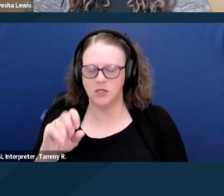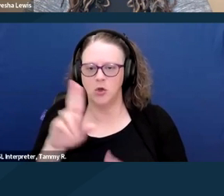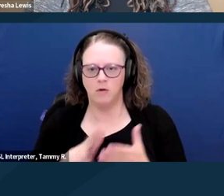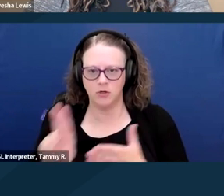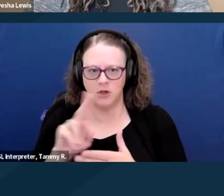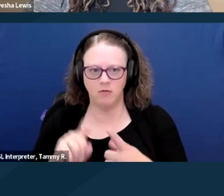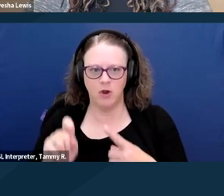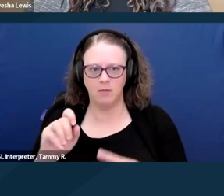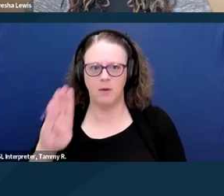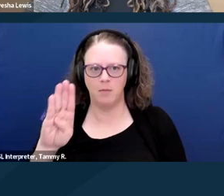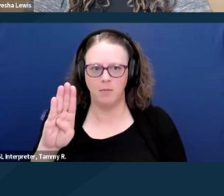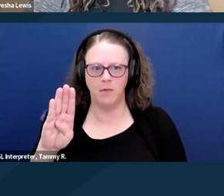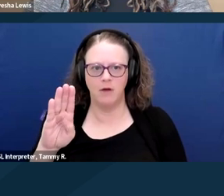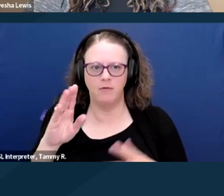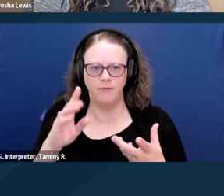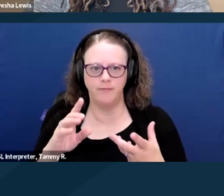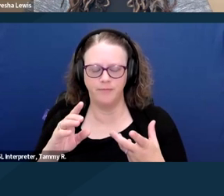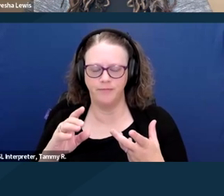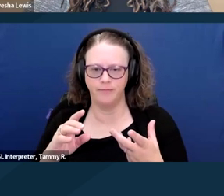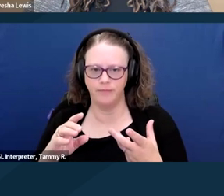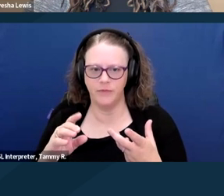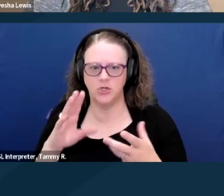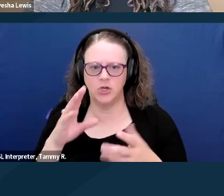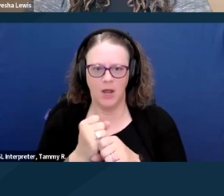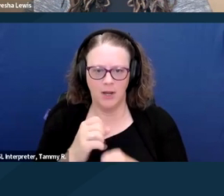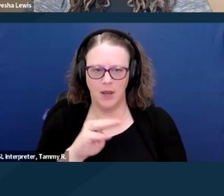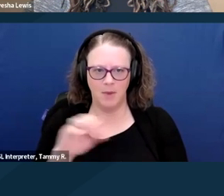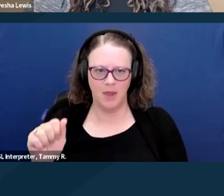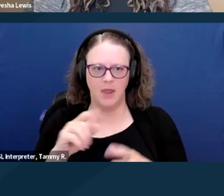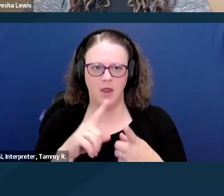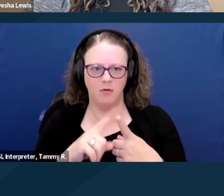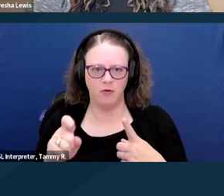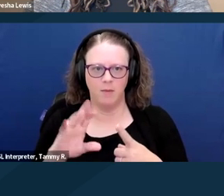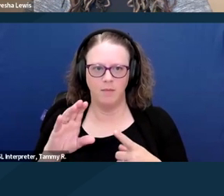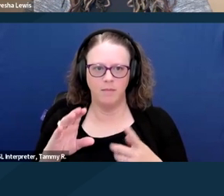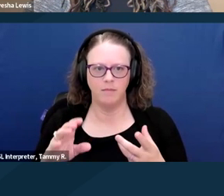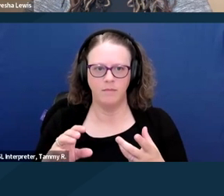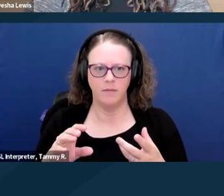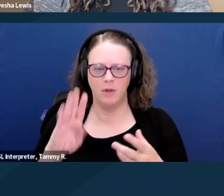and her BA from the Elliott School of International Affairs at George Washington University.